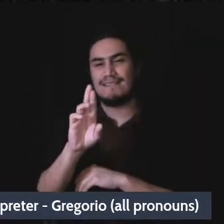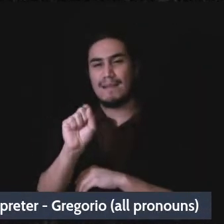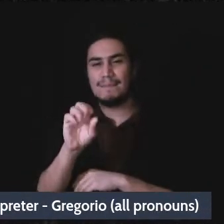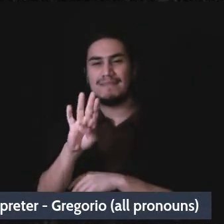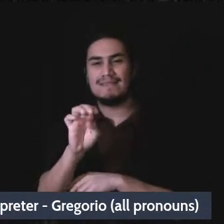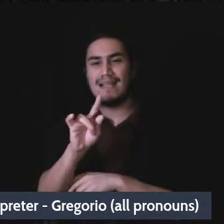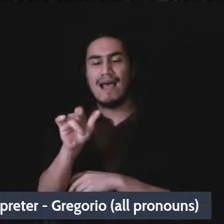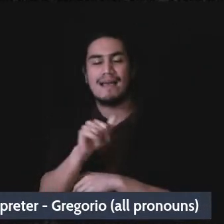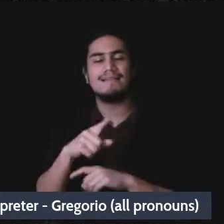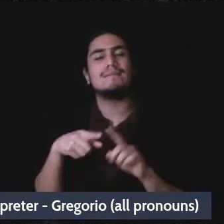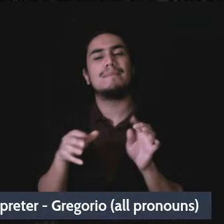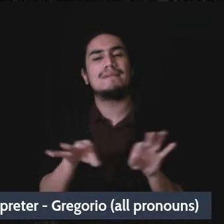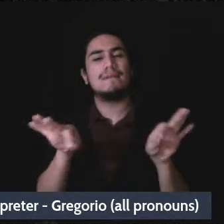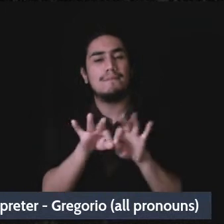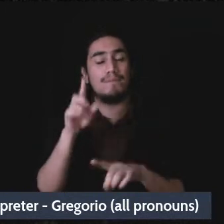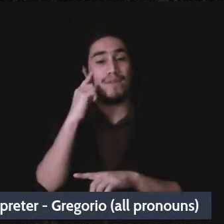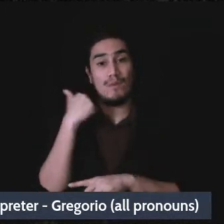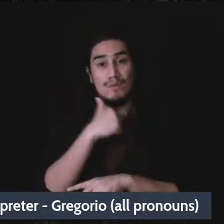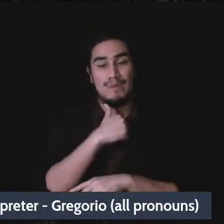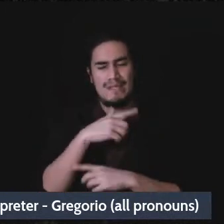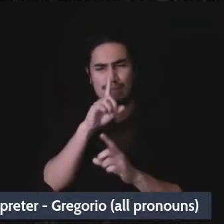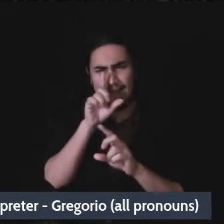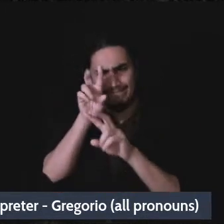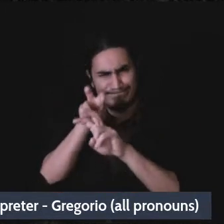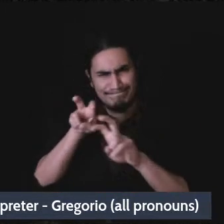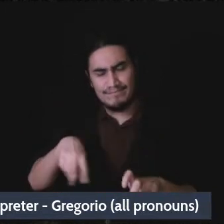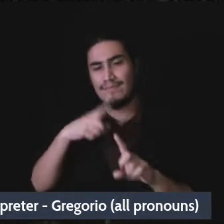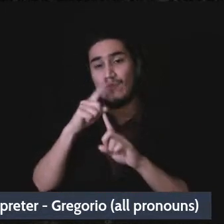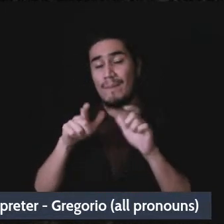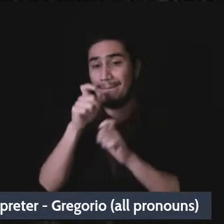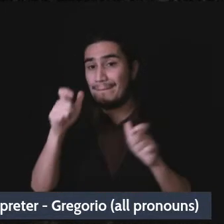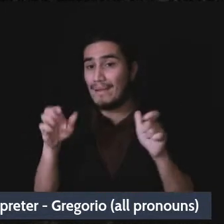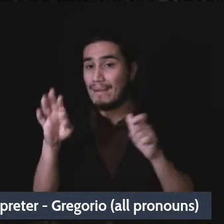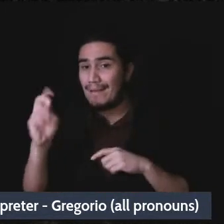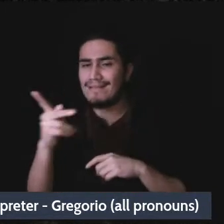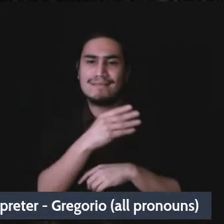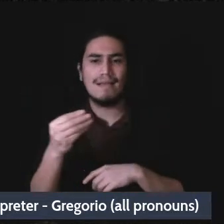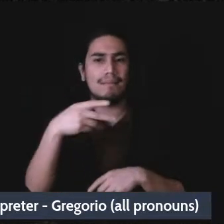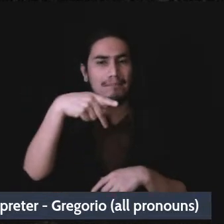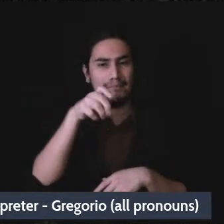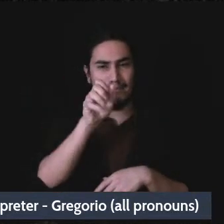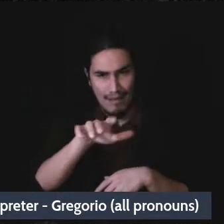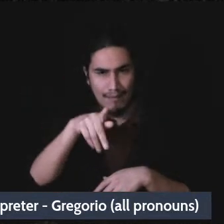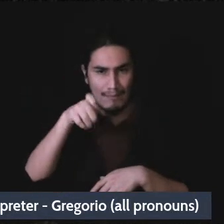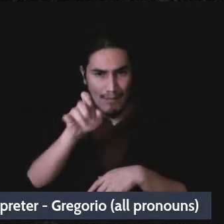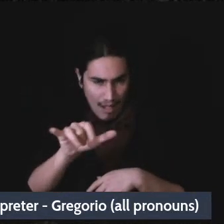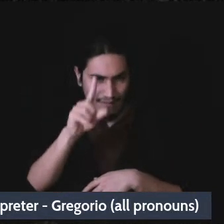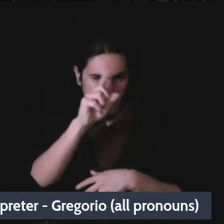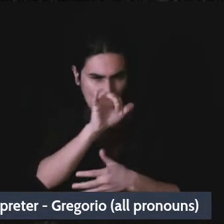of using big banks and Paypal. So that's my - that's my quick presentation,